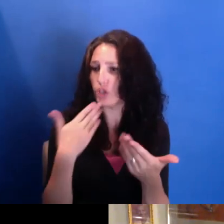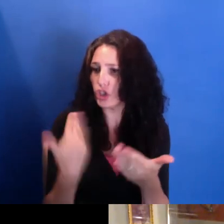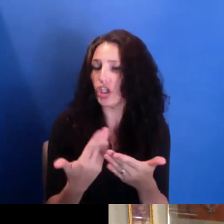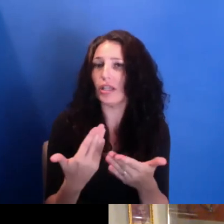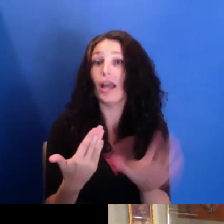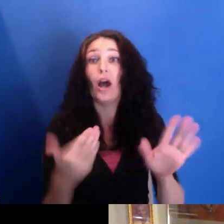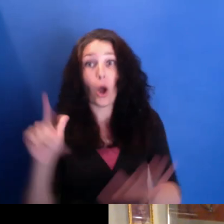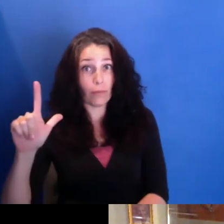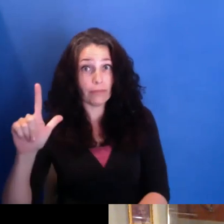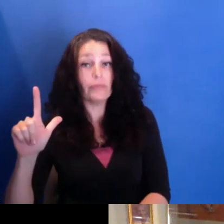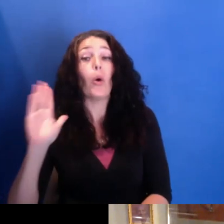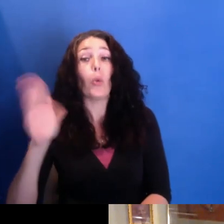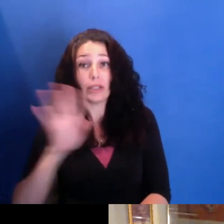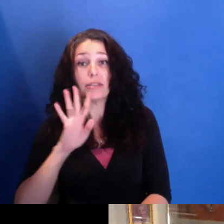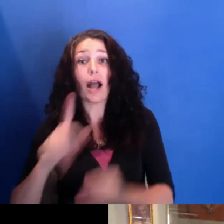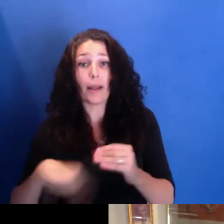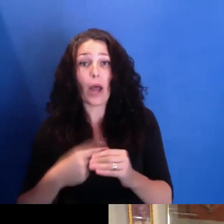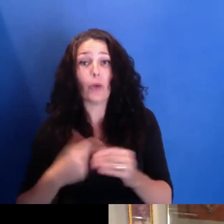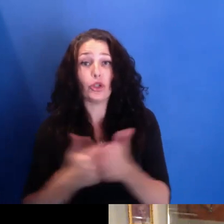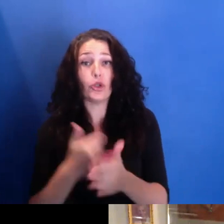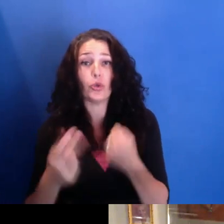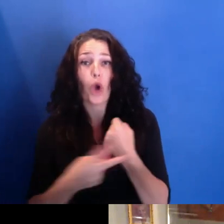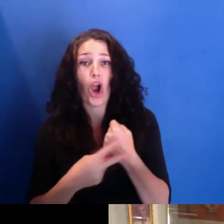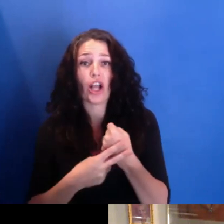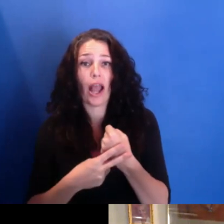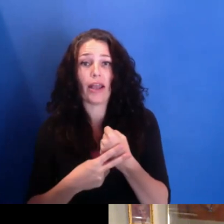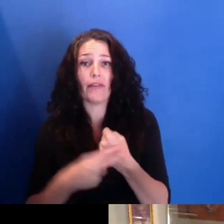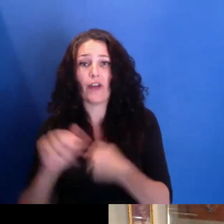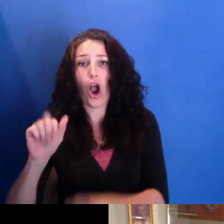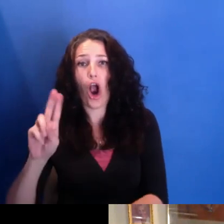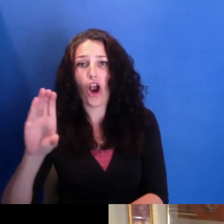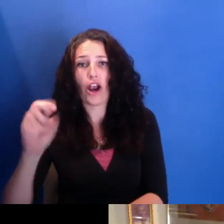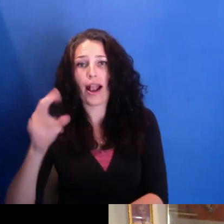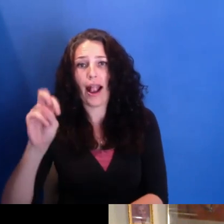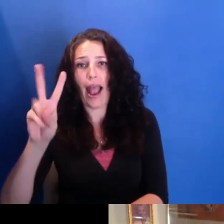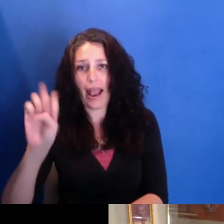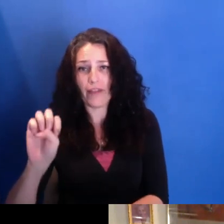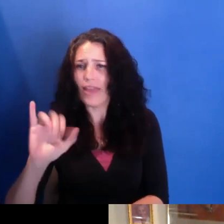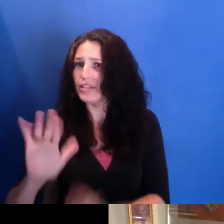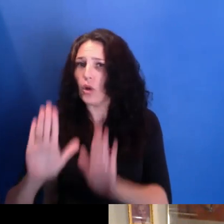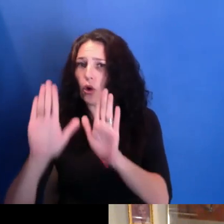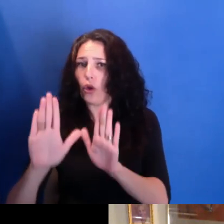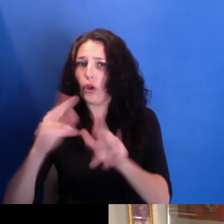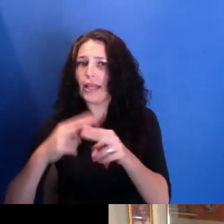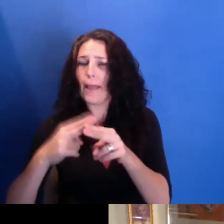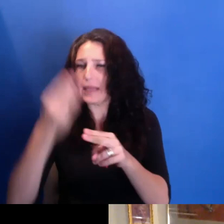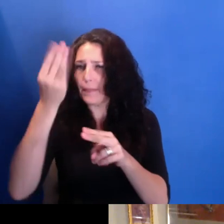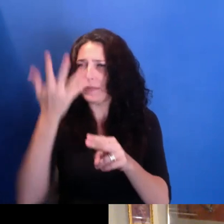It's an extraordinary-- it's a great name. But-- and tell me about some of the stories that have attracted you to--